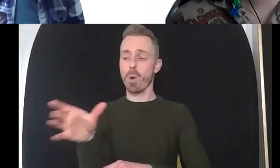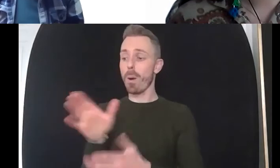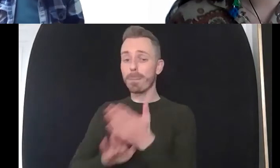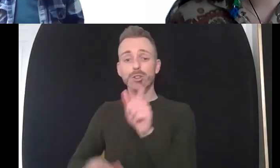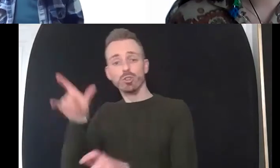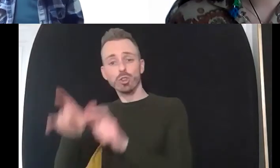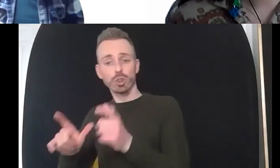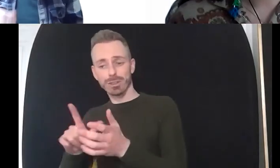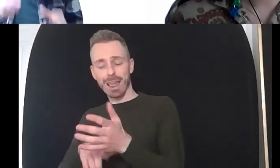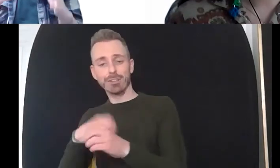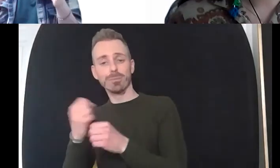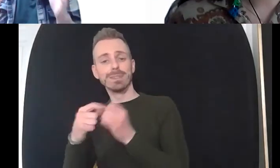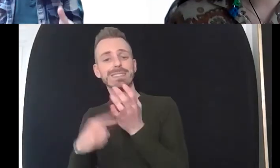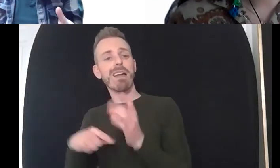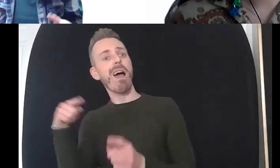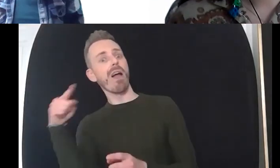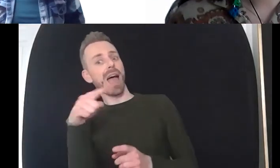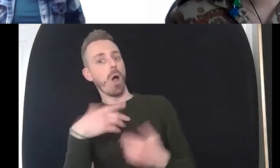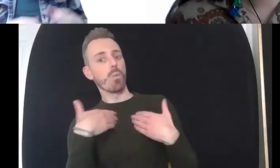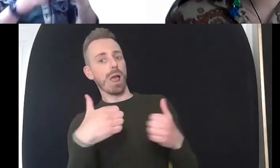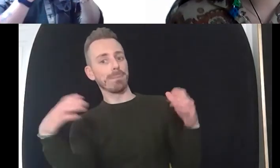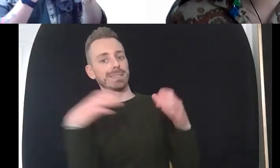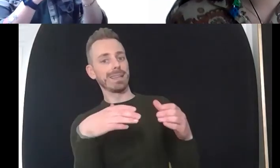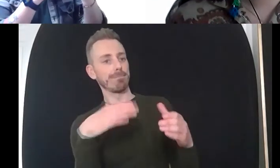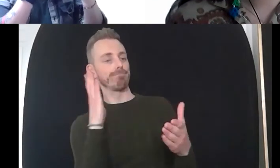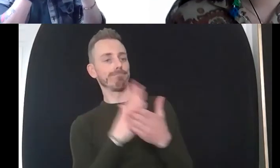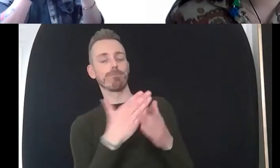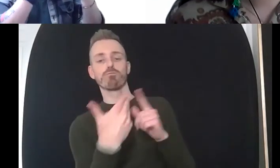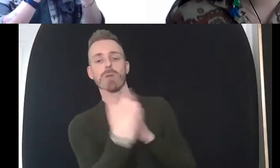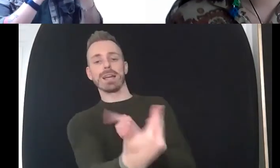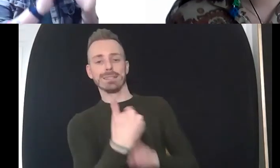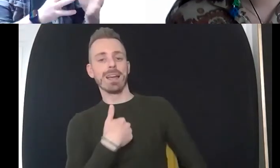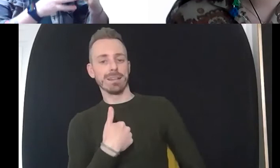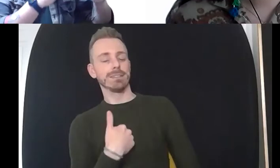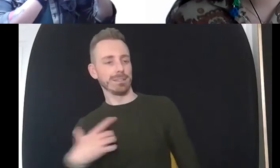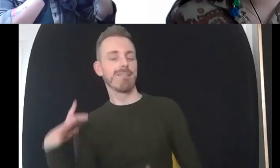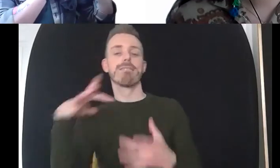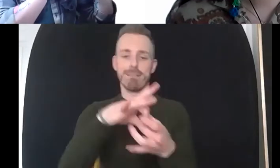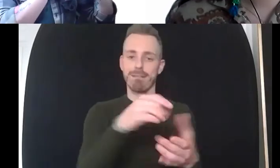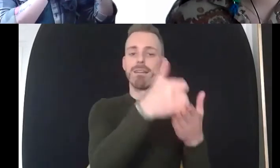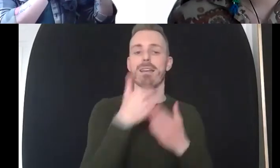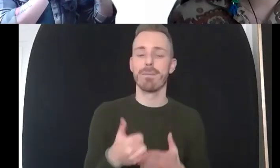to see more and when i go to the library i want to be able to see um books i want to be able to see